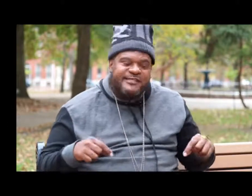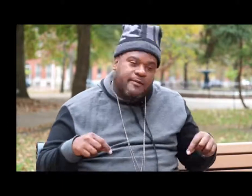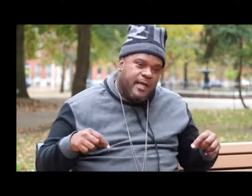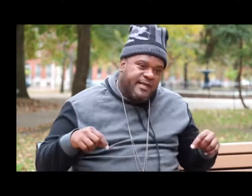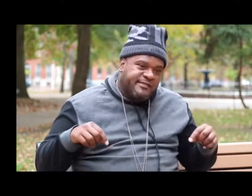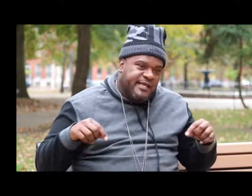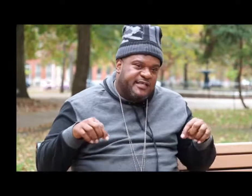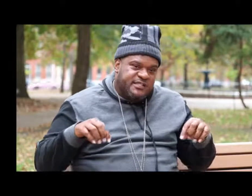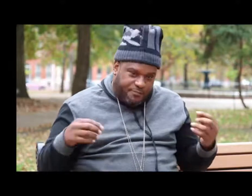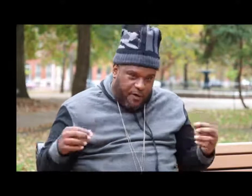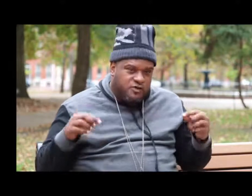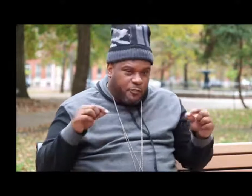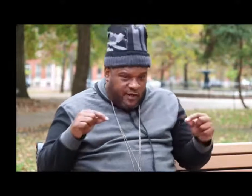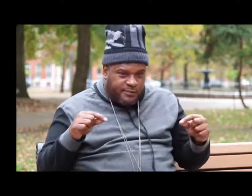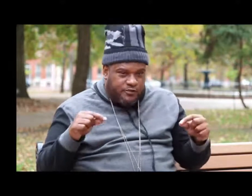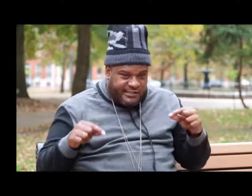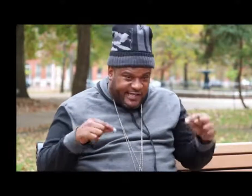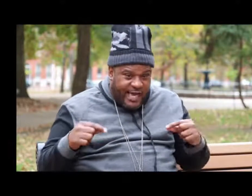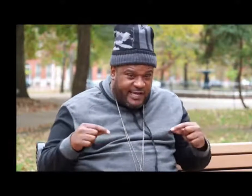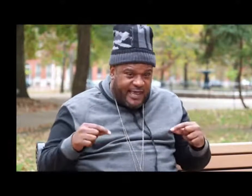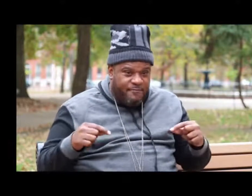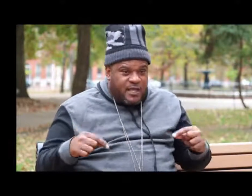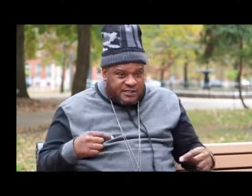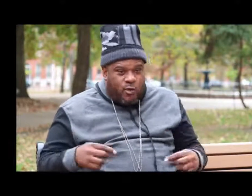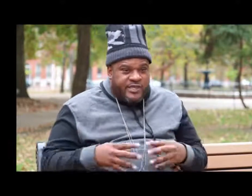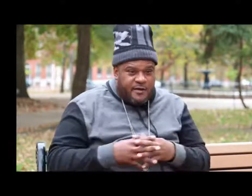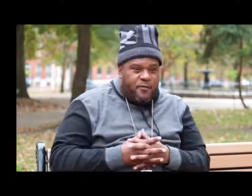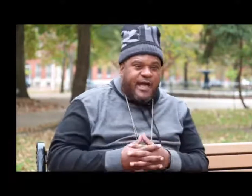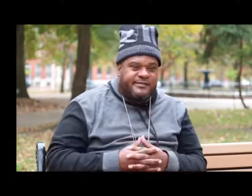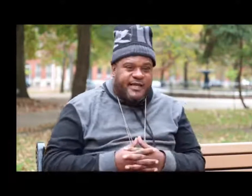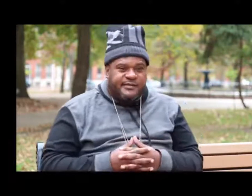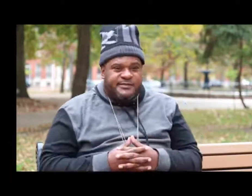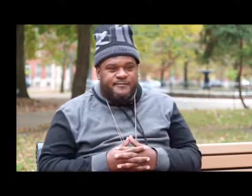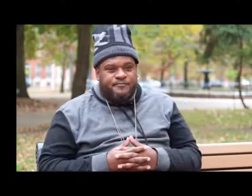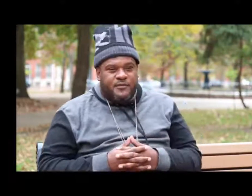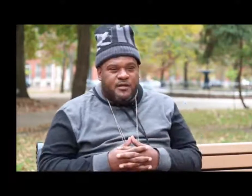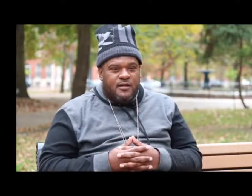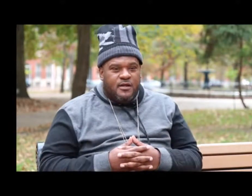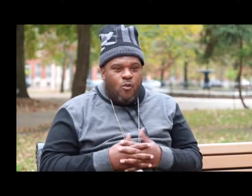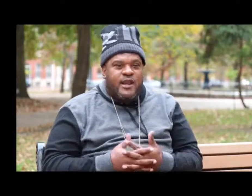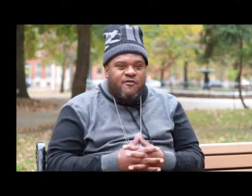way is the squeegeeing principles because inside of that